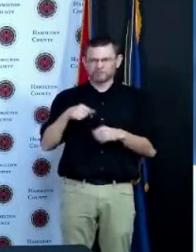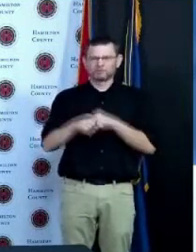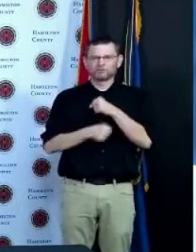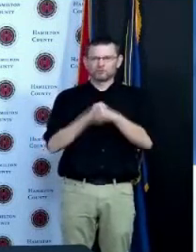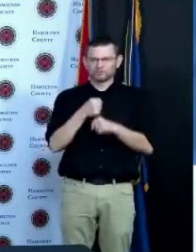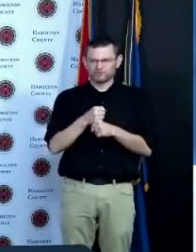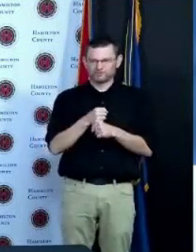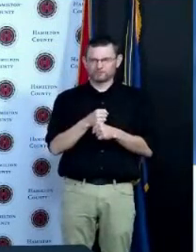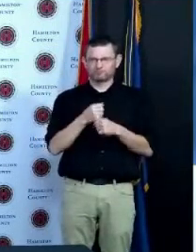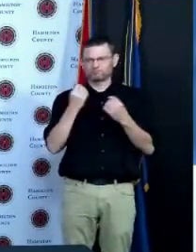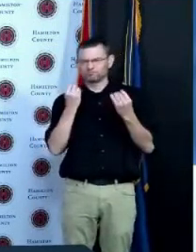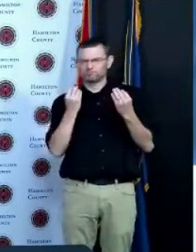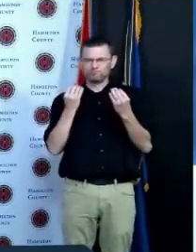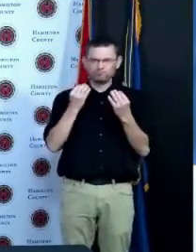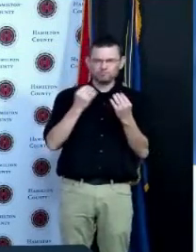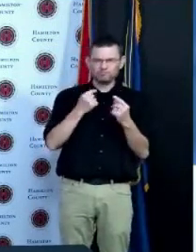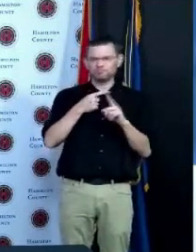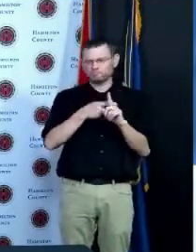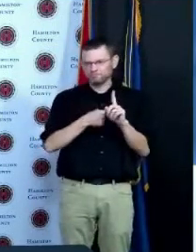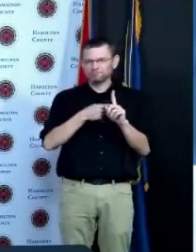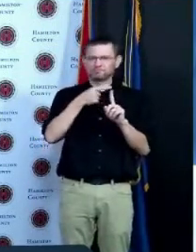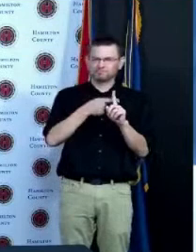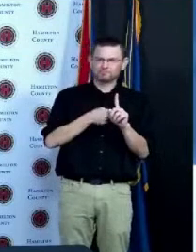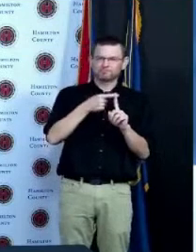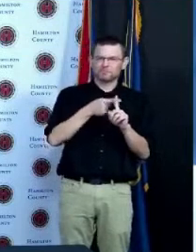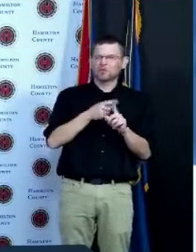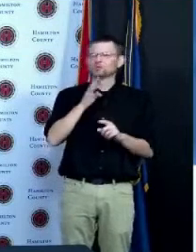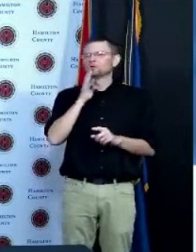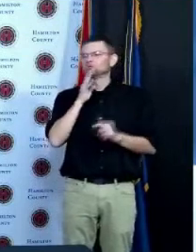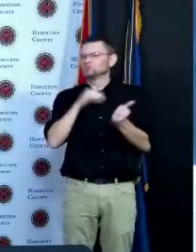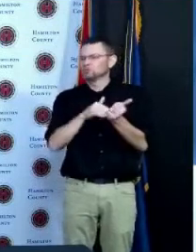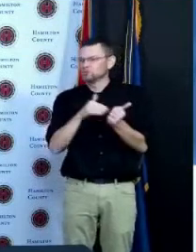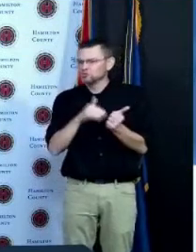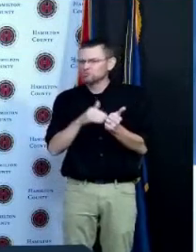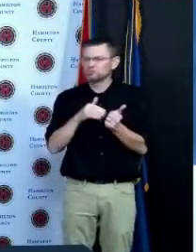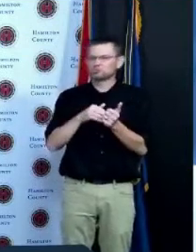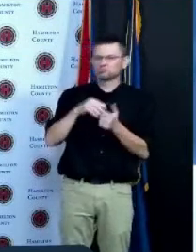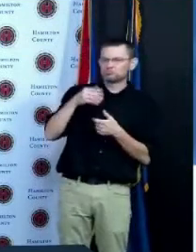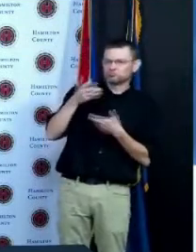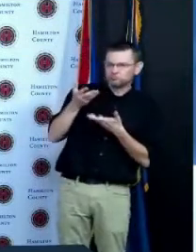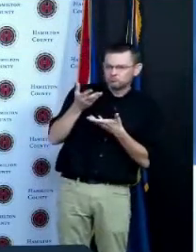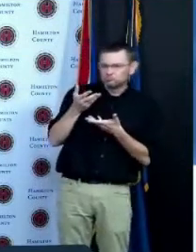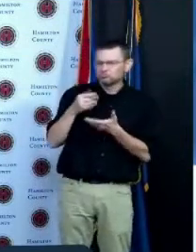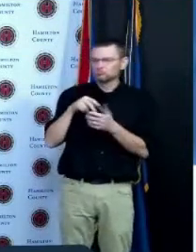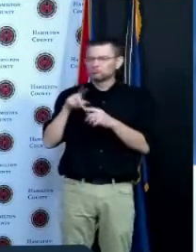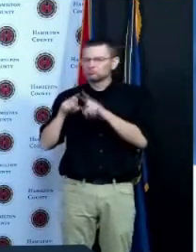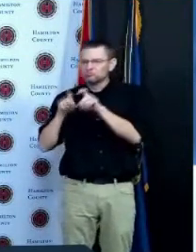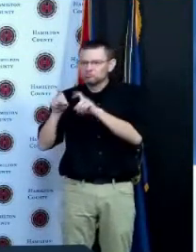did was speak to some medical professionals that I respect I think there's three groups of Americans